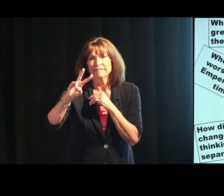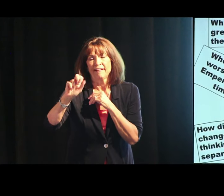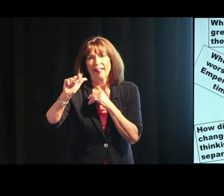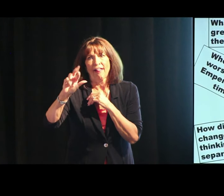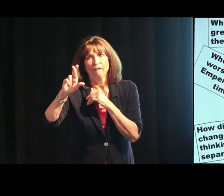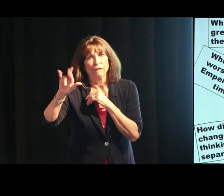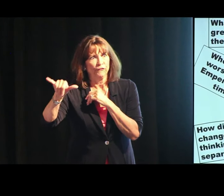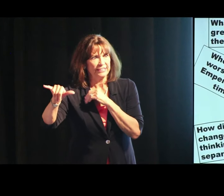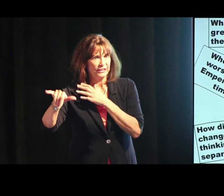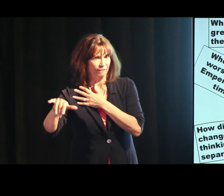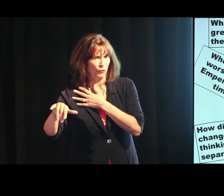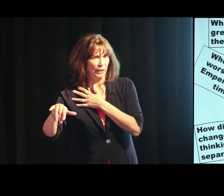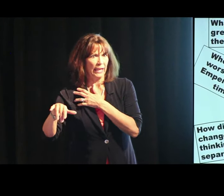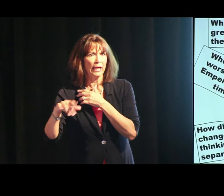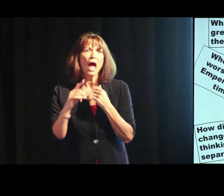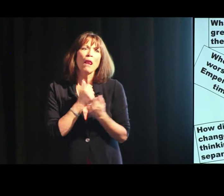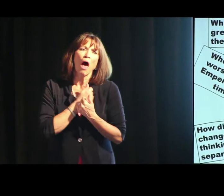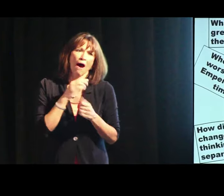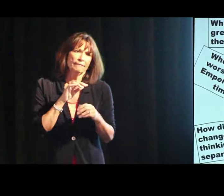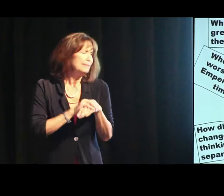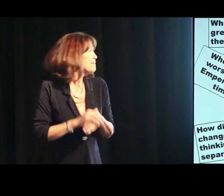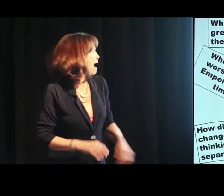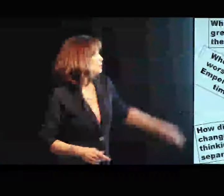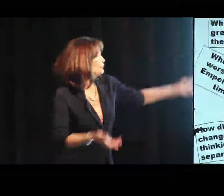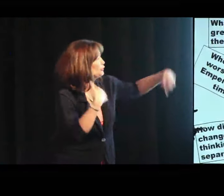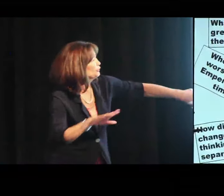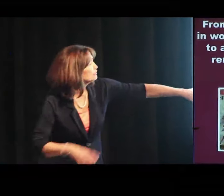chivalry